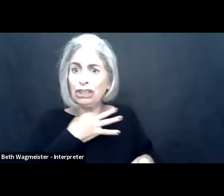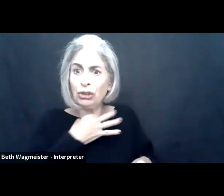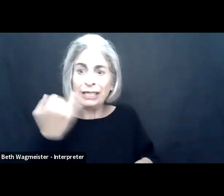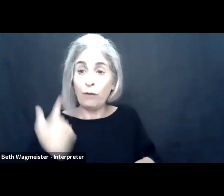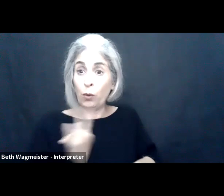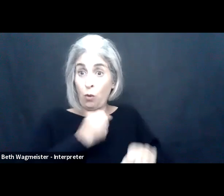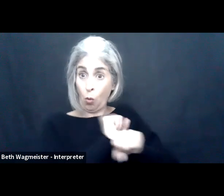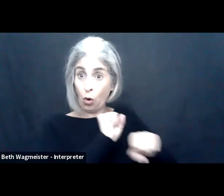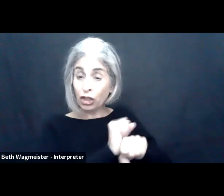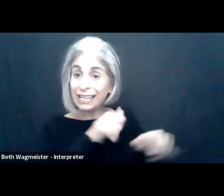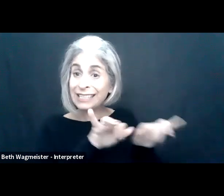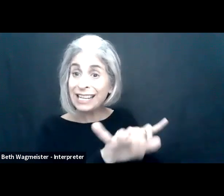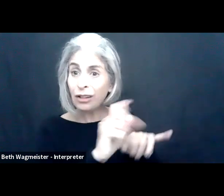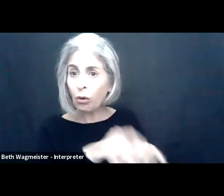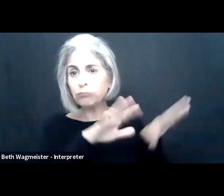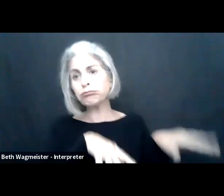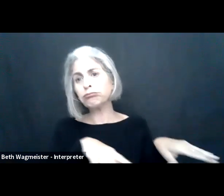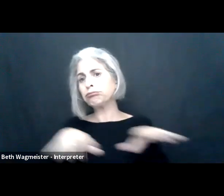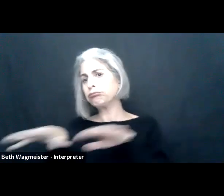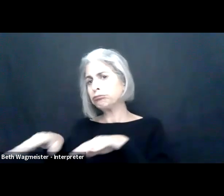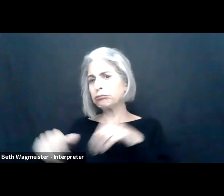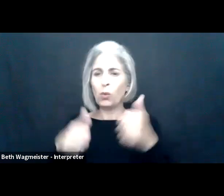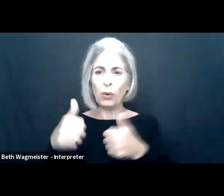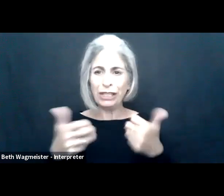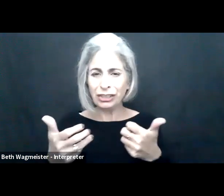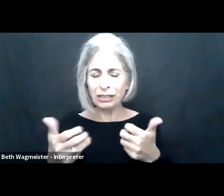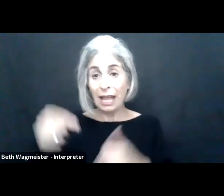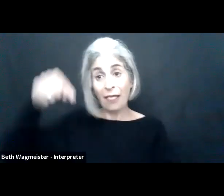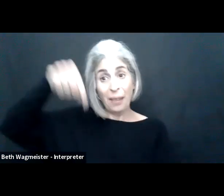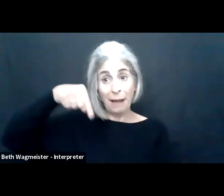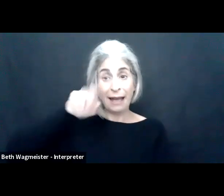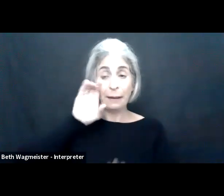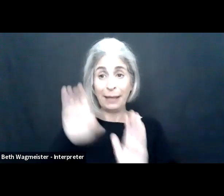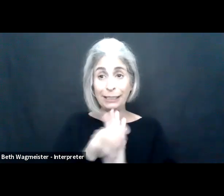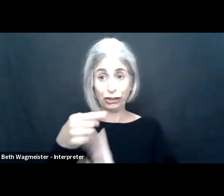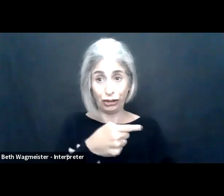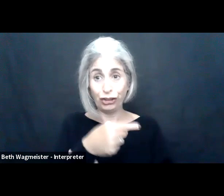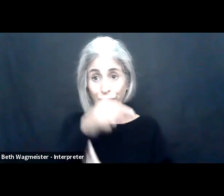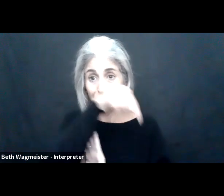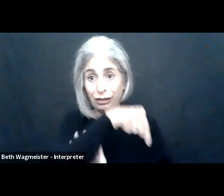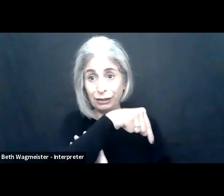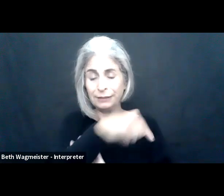What are they doing, and certainly managers and senior leaders are worried lot too. we weren't working, and we heard that a